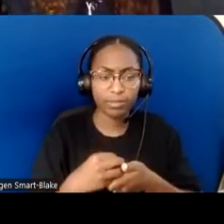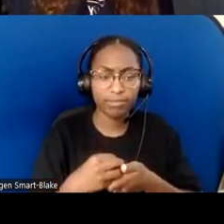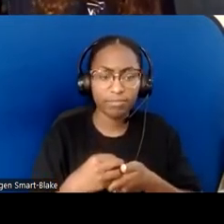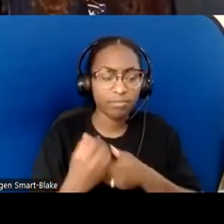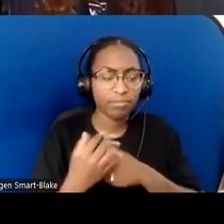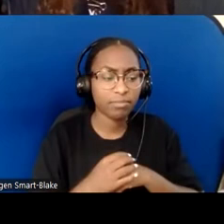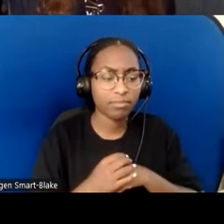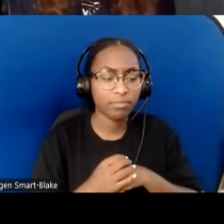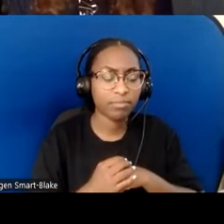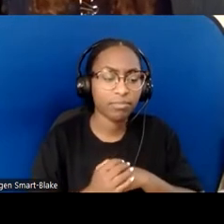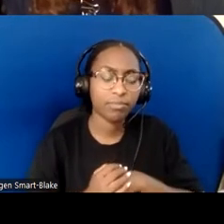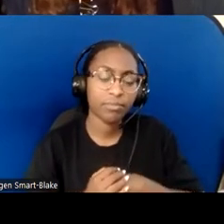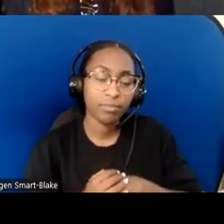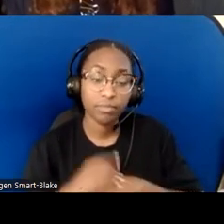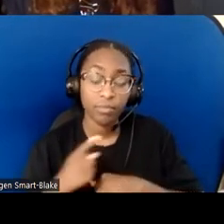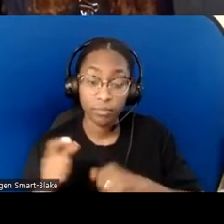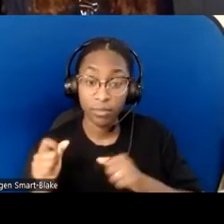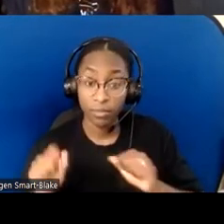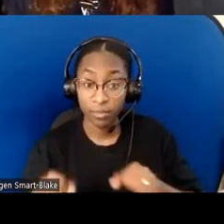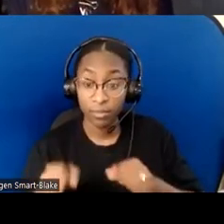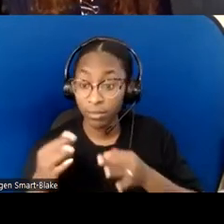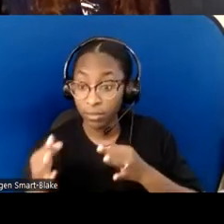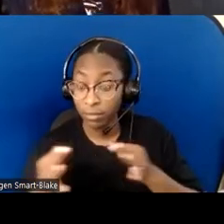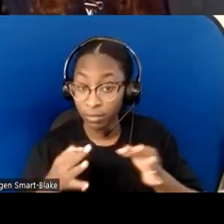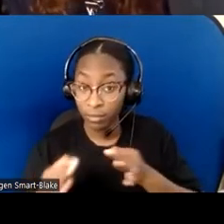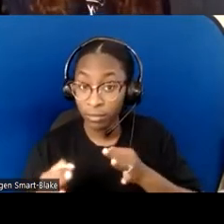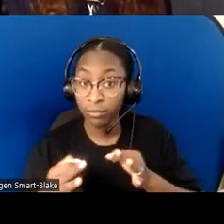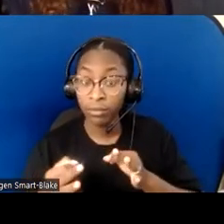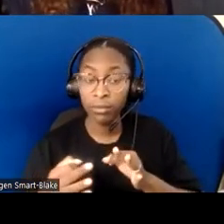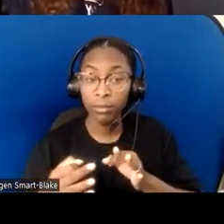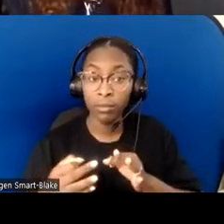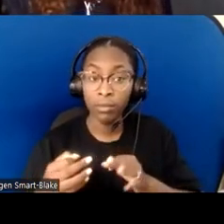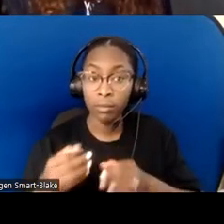You can explain what the ingredients of the elements are,